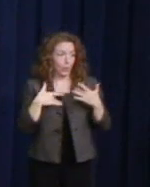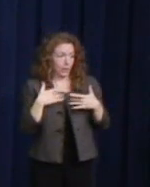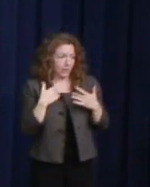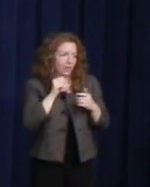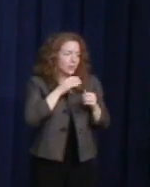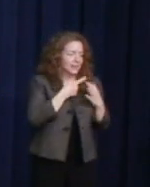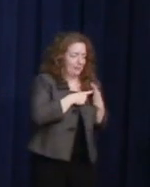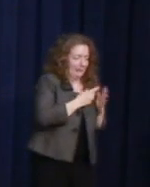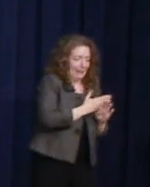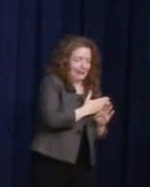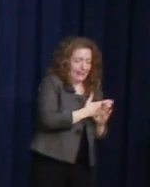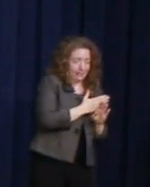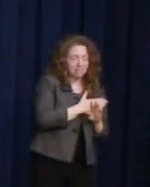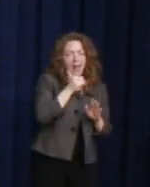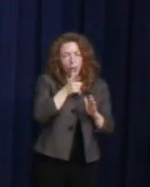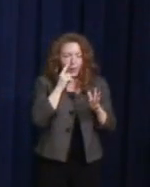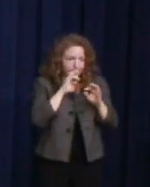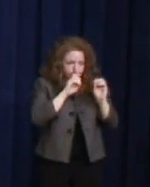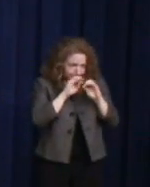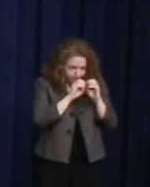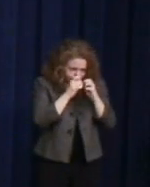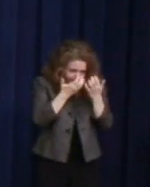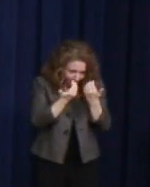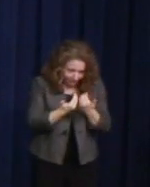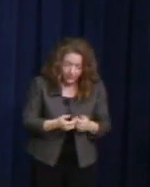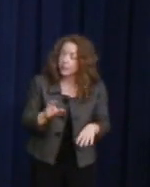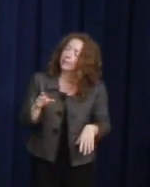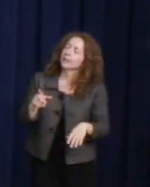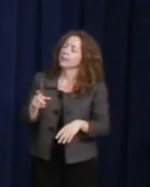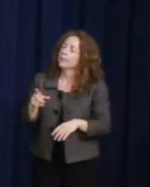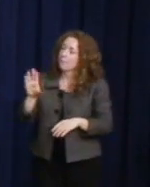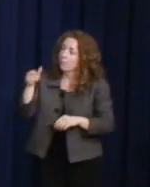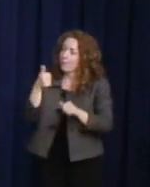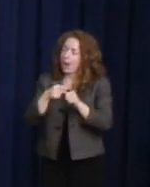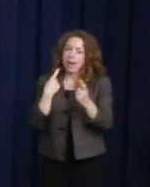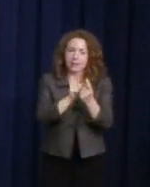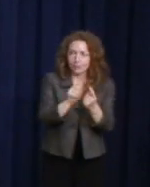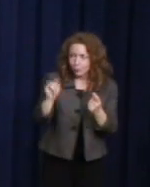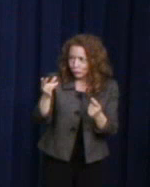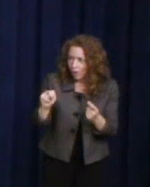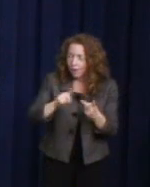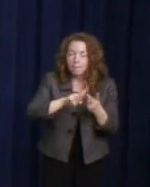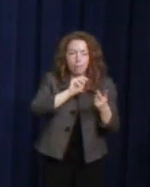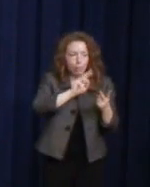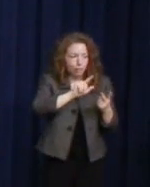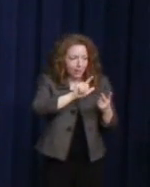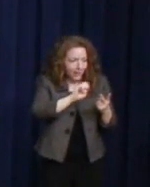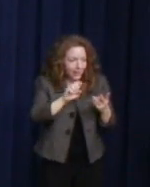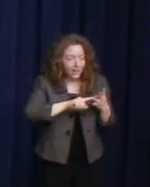but this was an early stage. So, I went up to John, and Barney Frank, and Barbara Lee, and all these people, and I said,